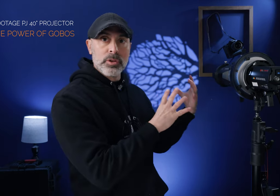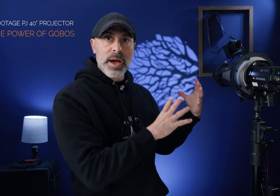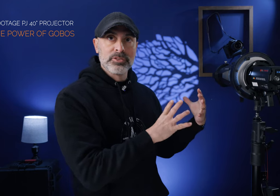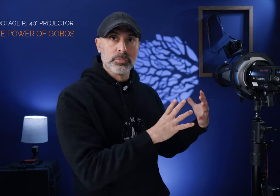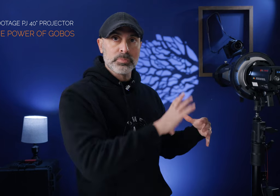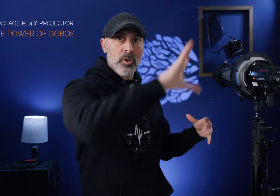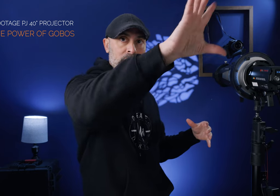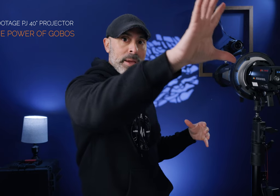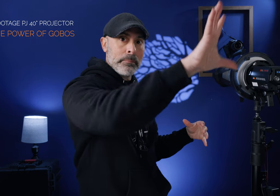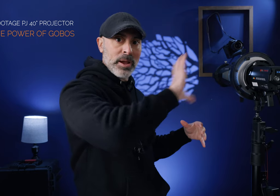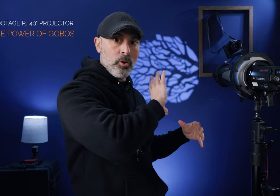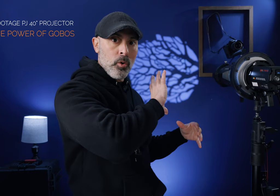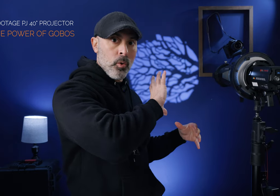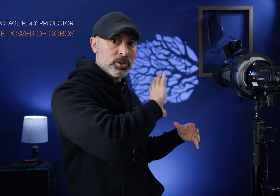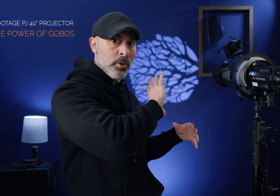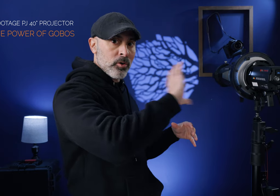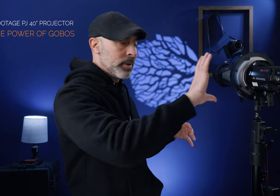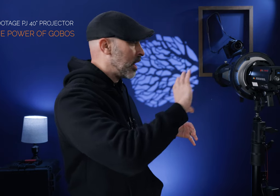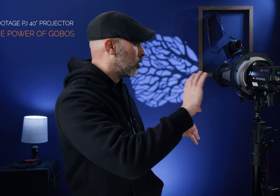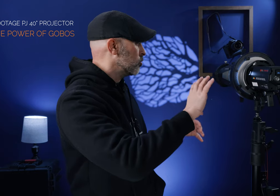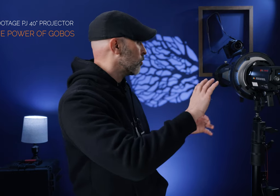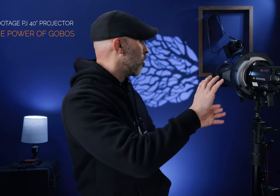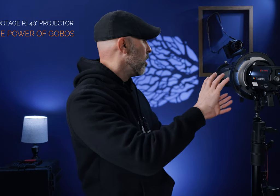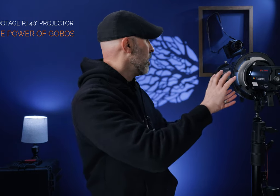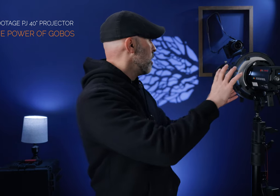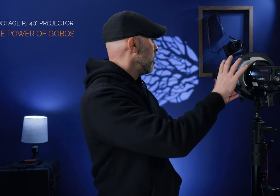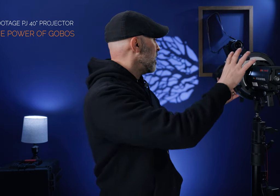the pattern's a little bit smaller I can make it bigger or smaller depending how close or far but